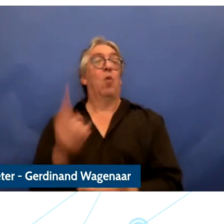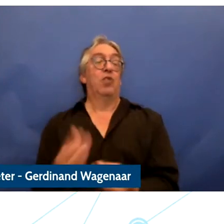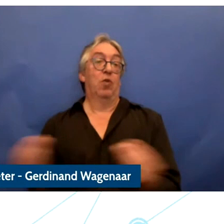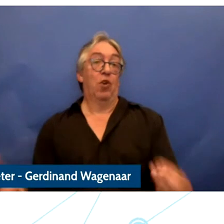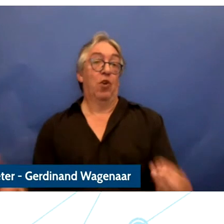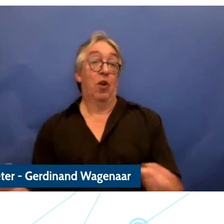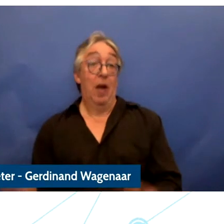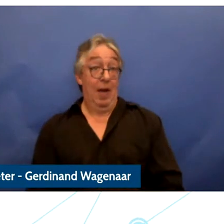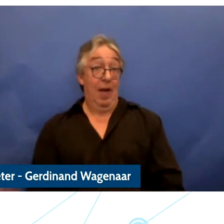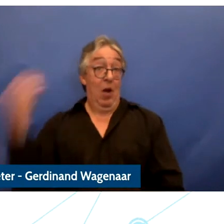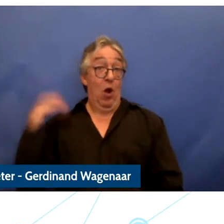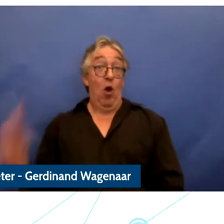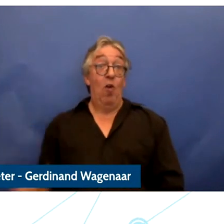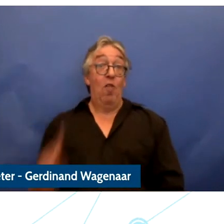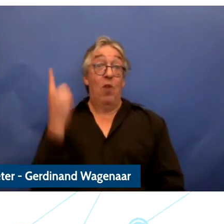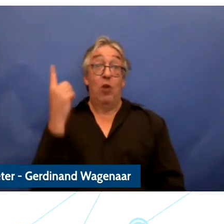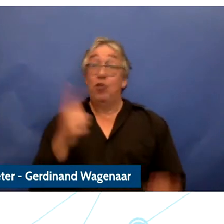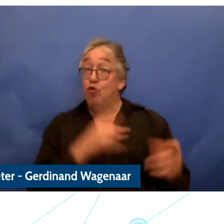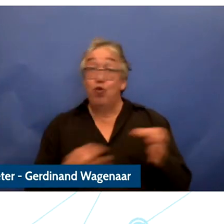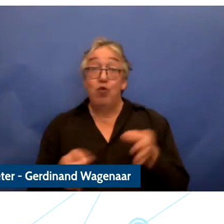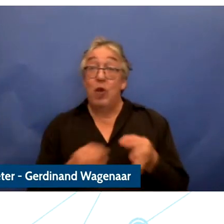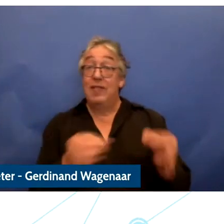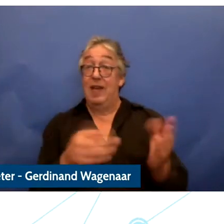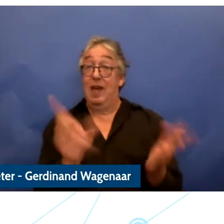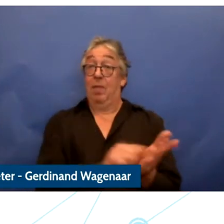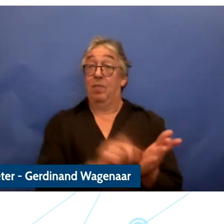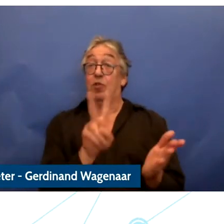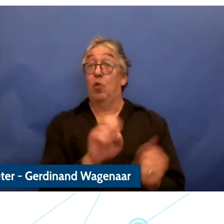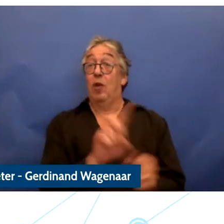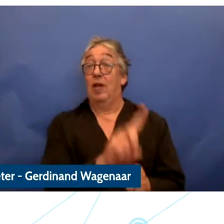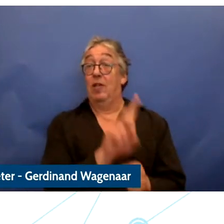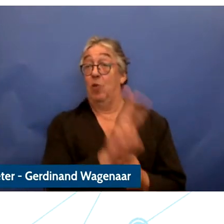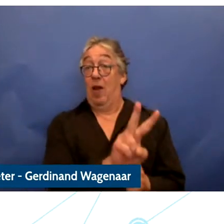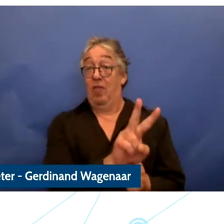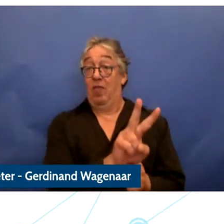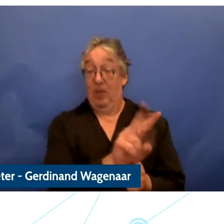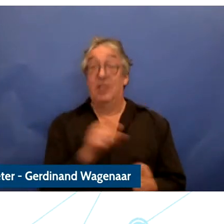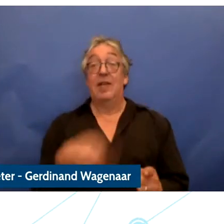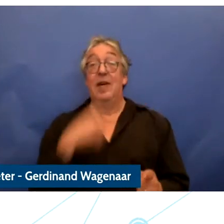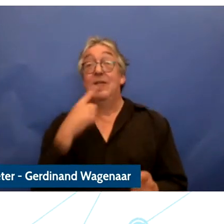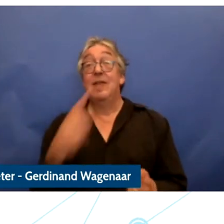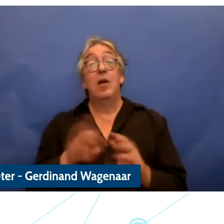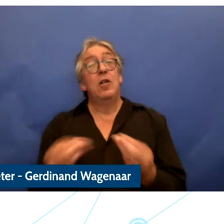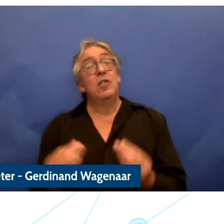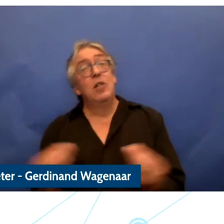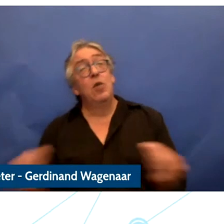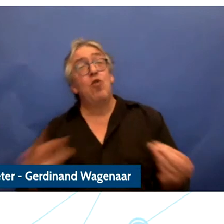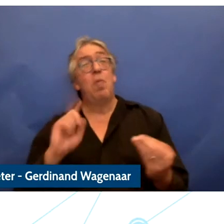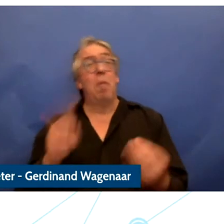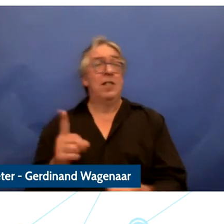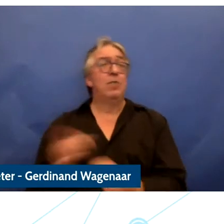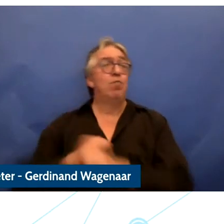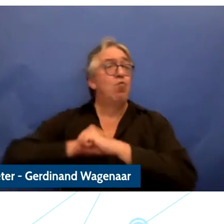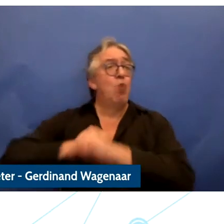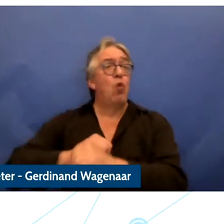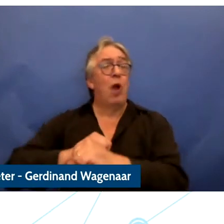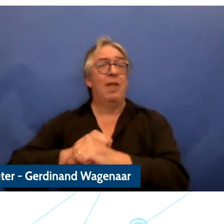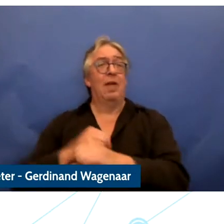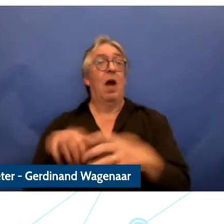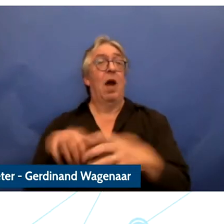children the original strategy was published in 2012 and it's protected and children online through a range of funding and coordinate in a case nation